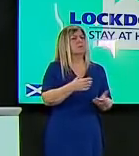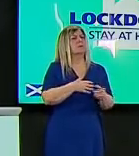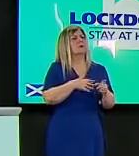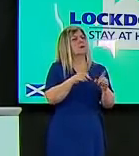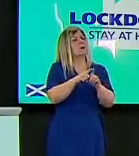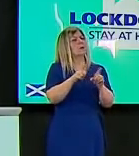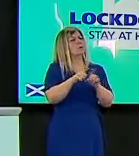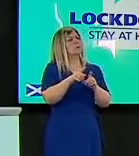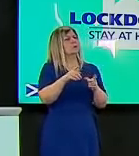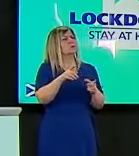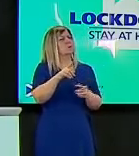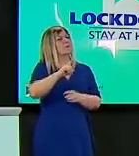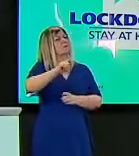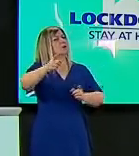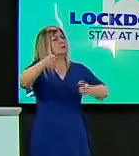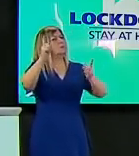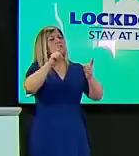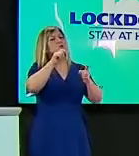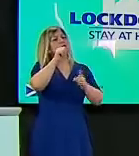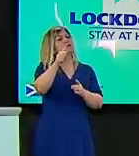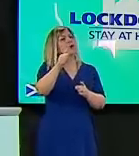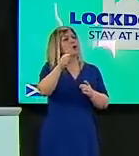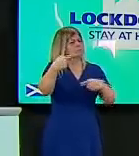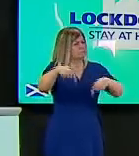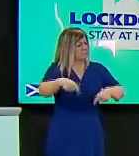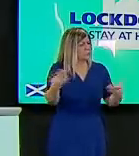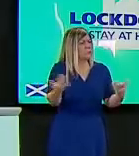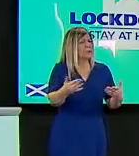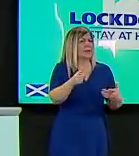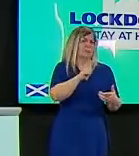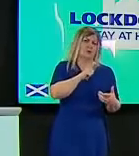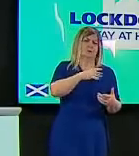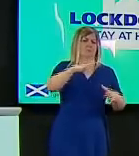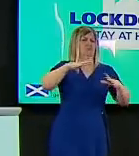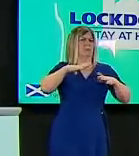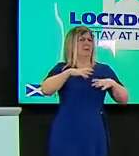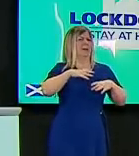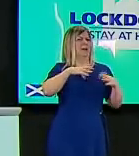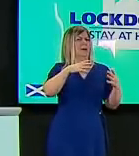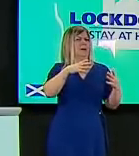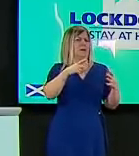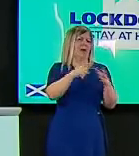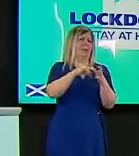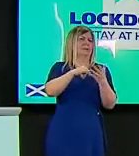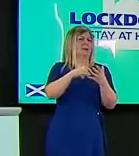briefing today because she's preparing for her appearance for the alex salmond inquiry this week